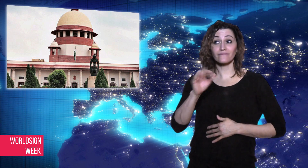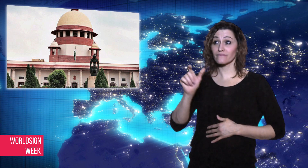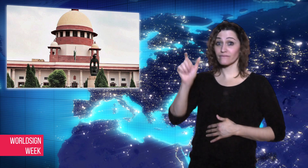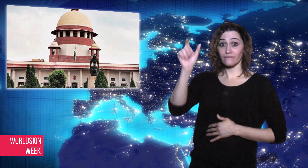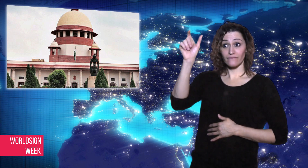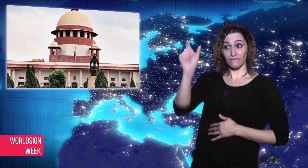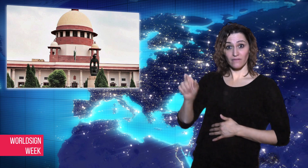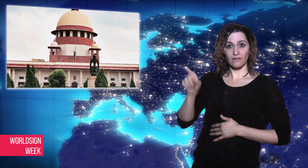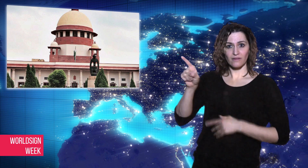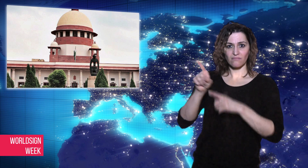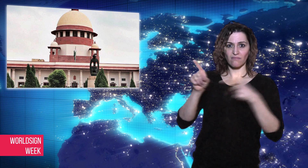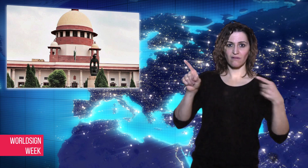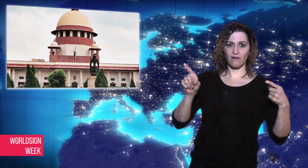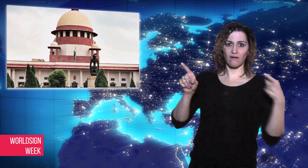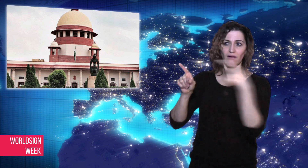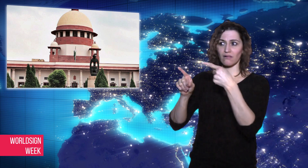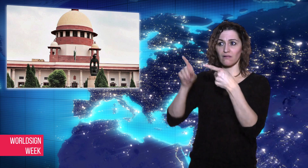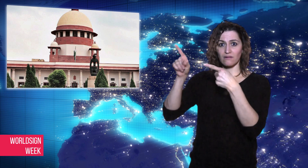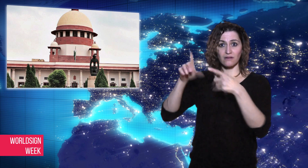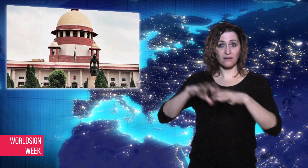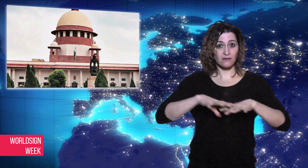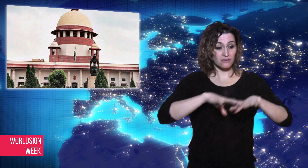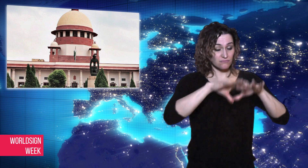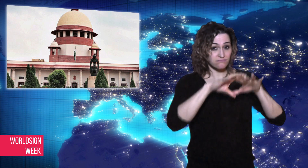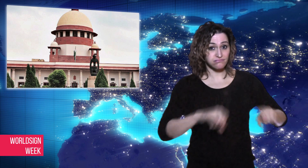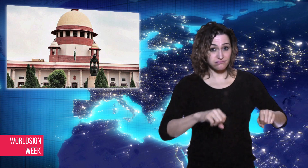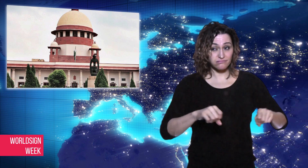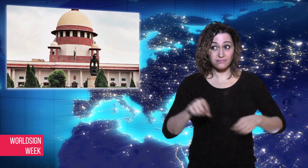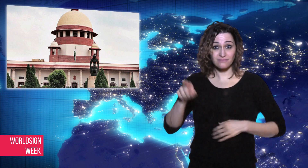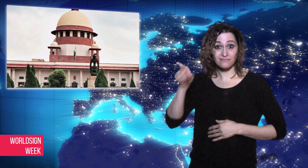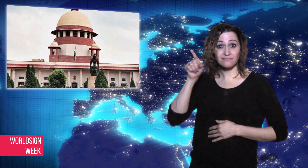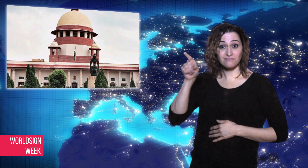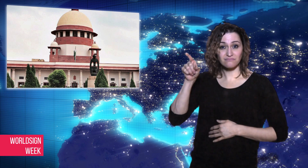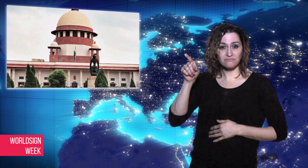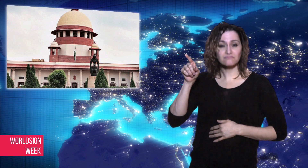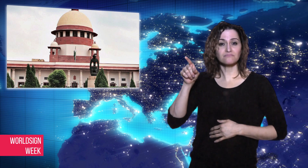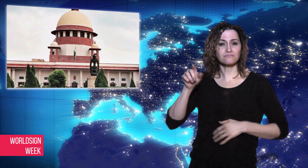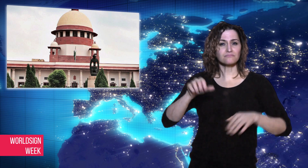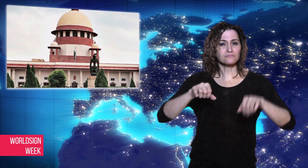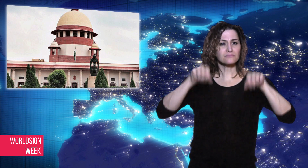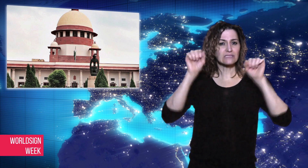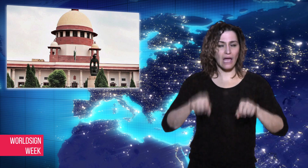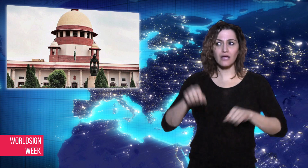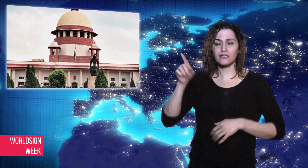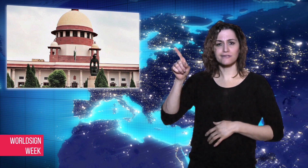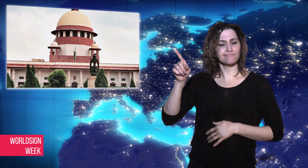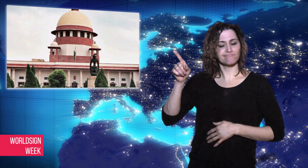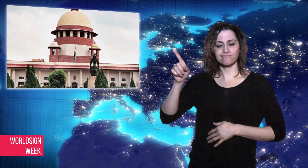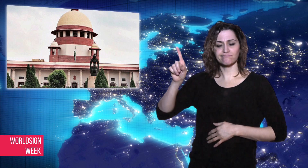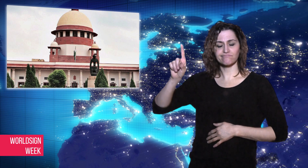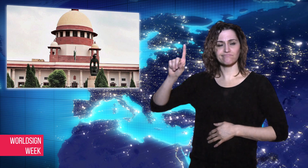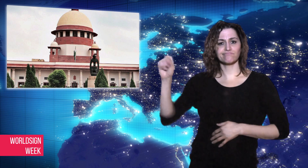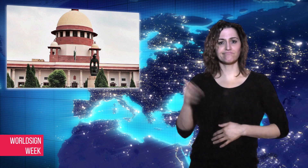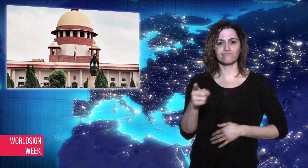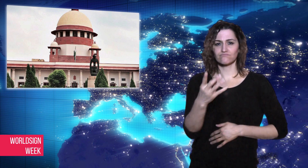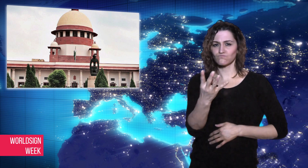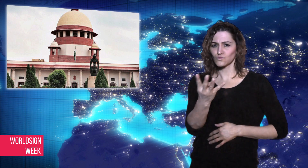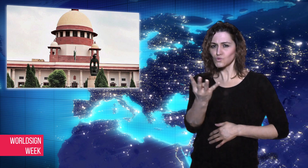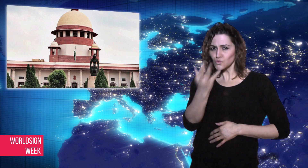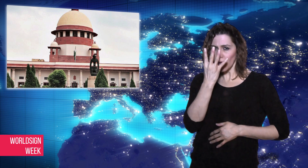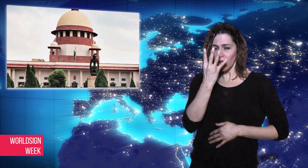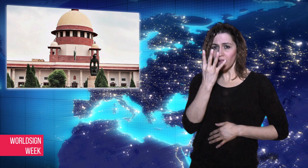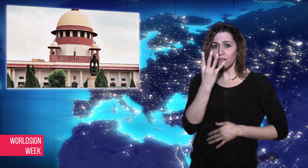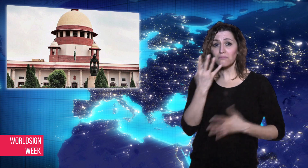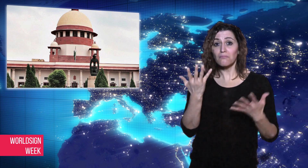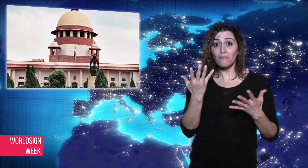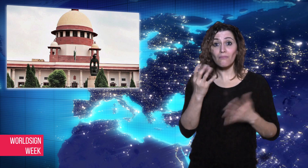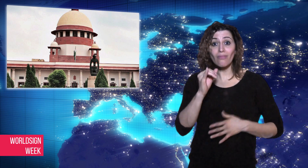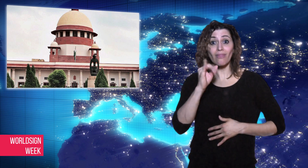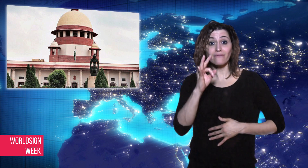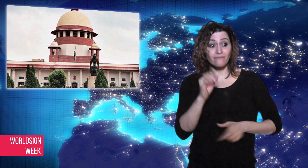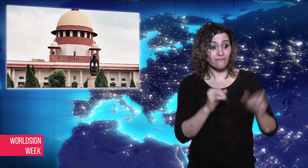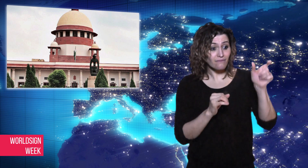means no matter if there are issues